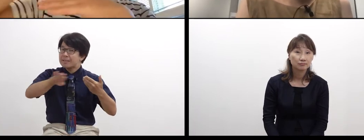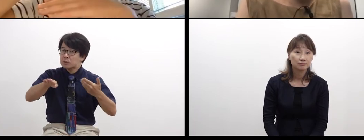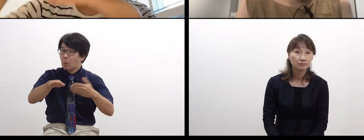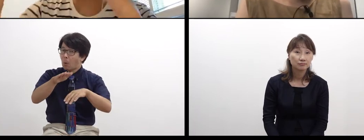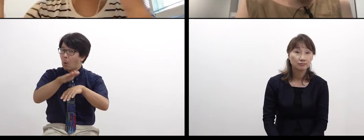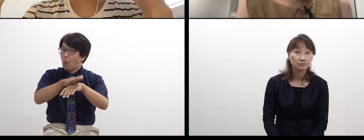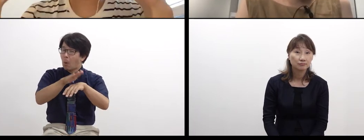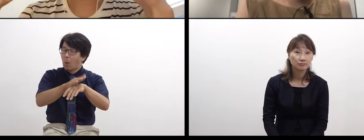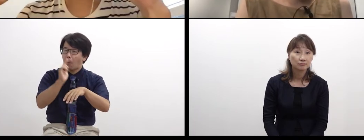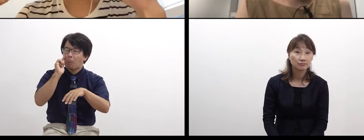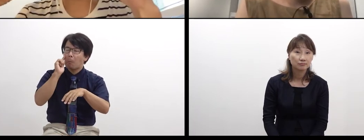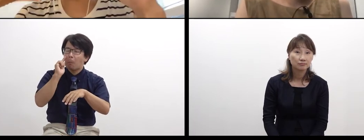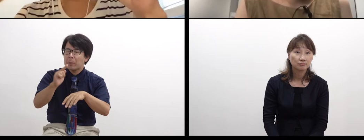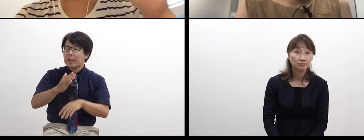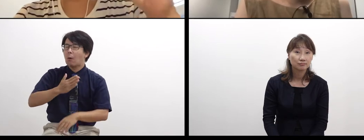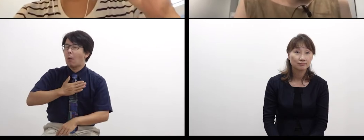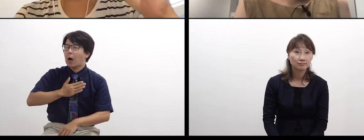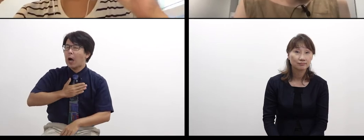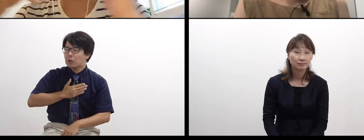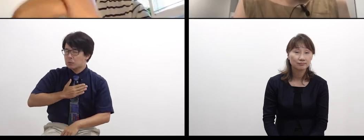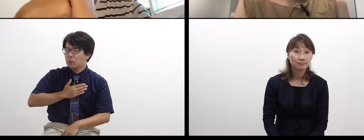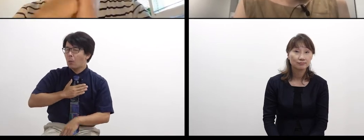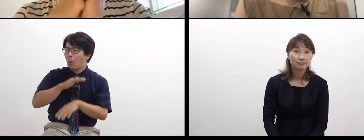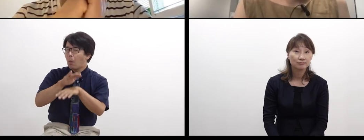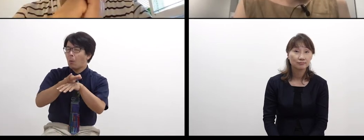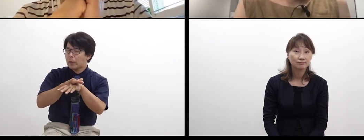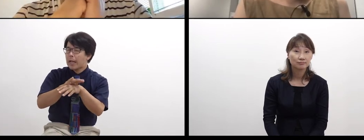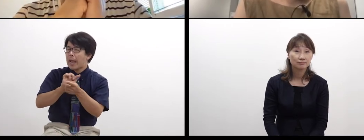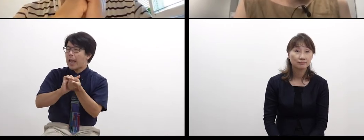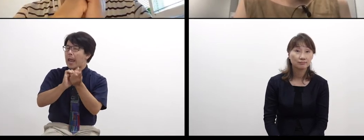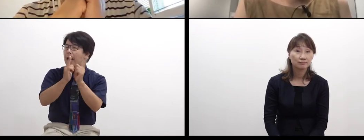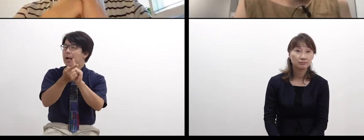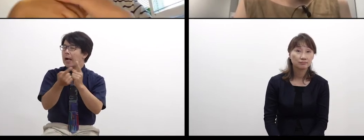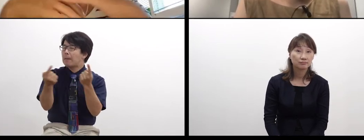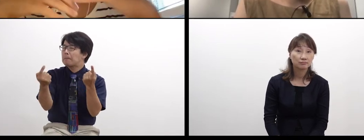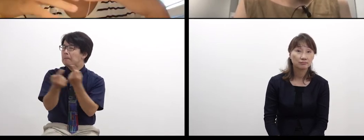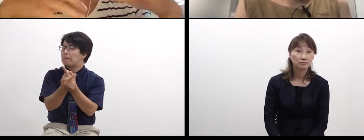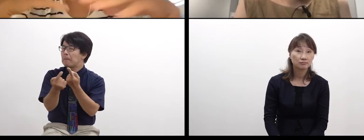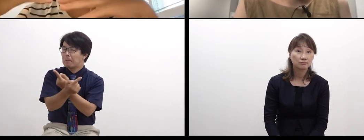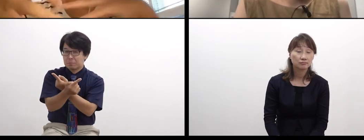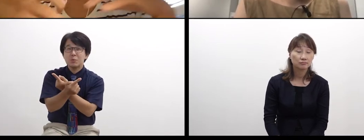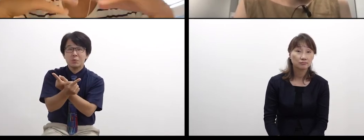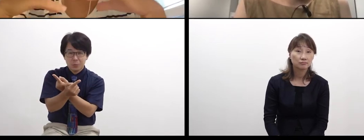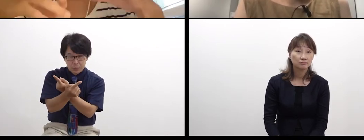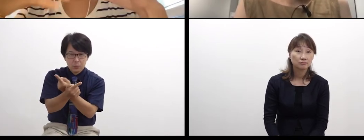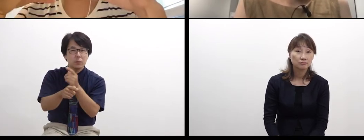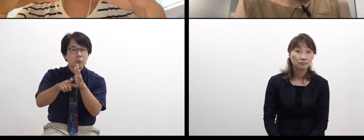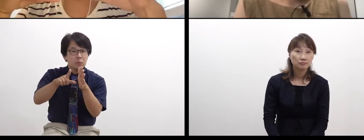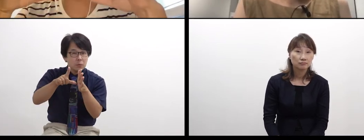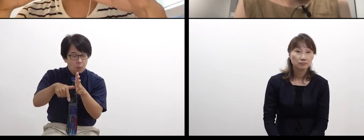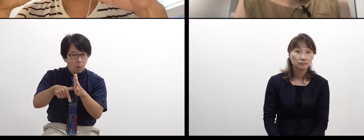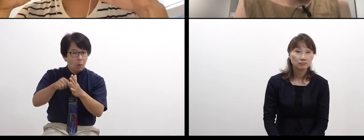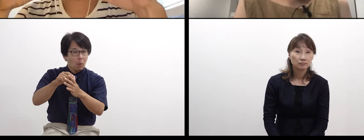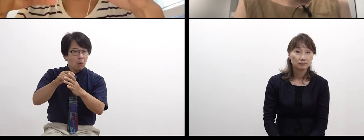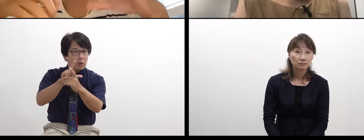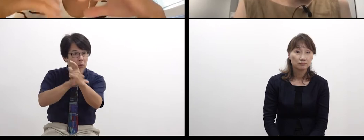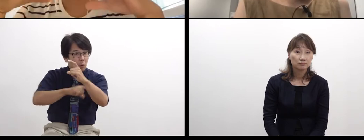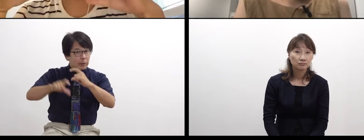to come and go. Is it because